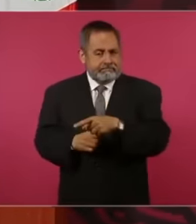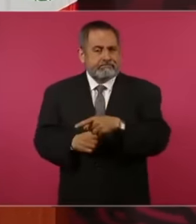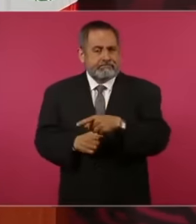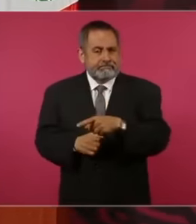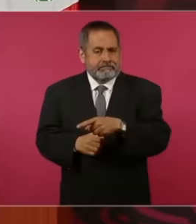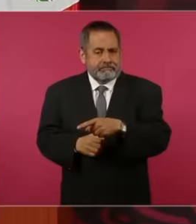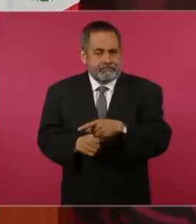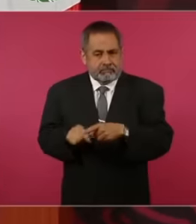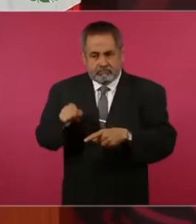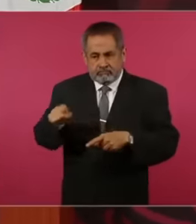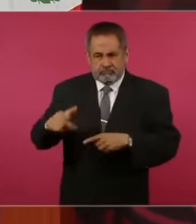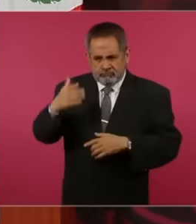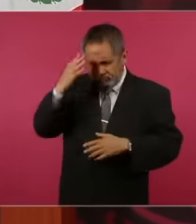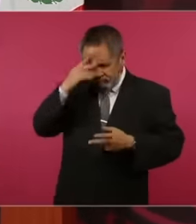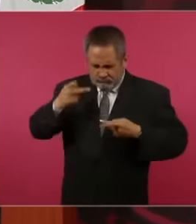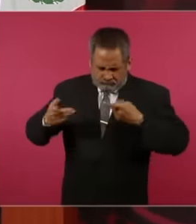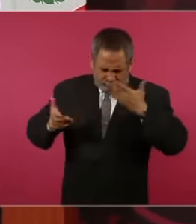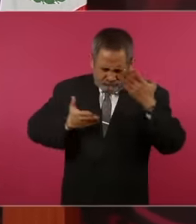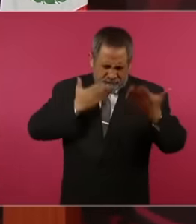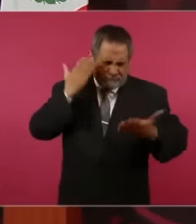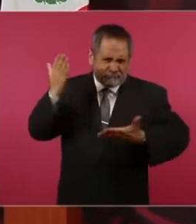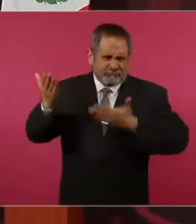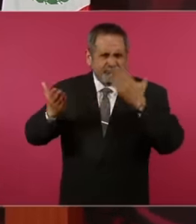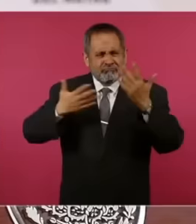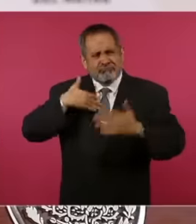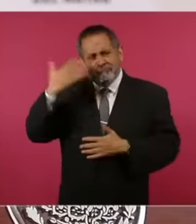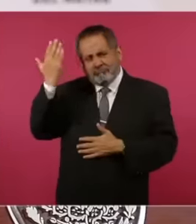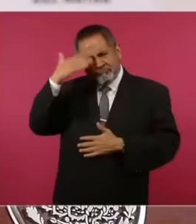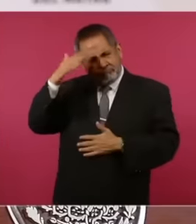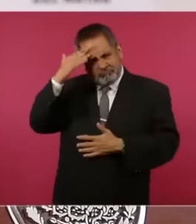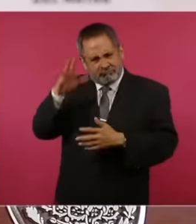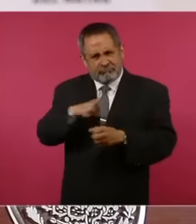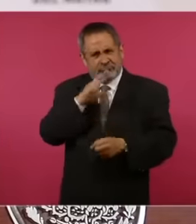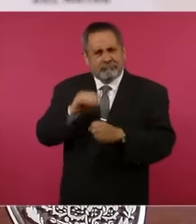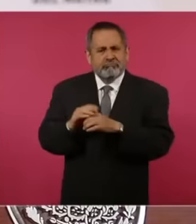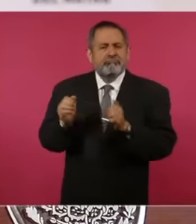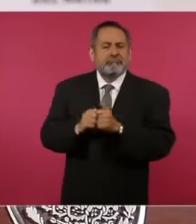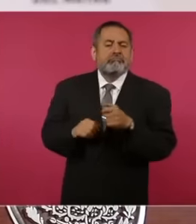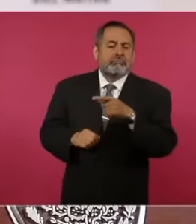preparation with the